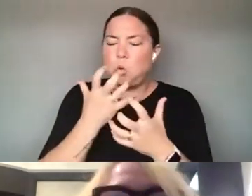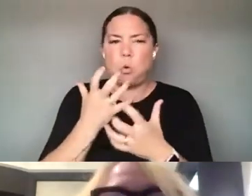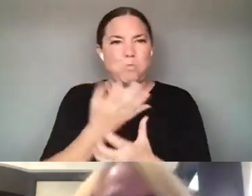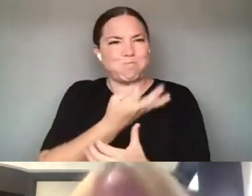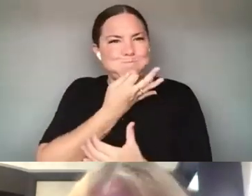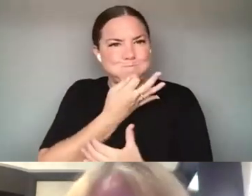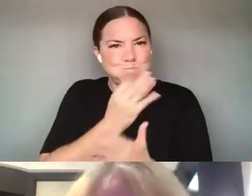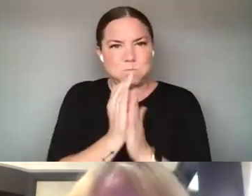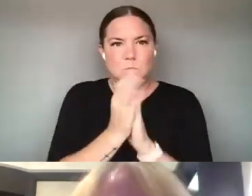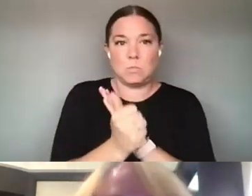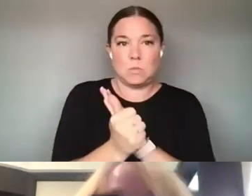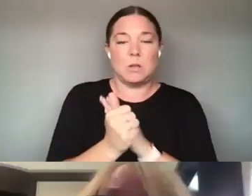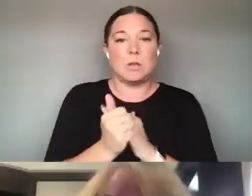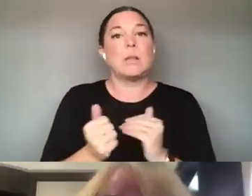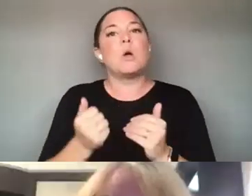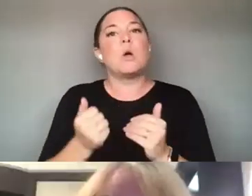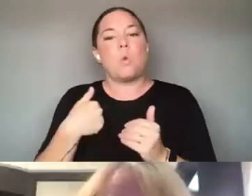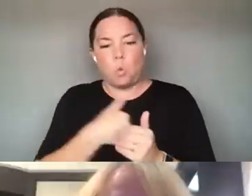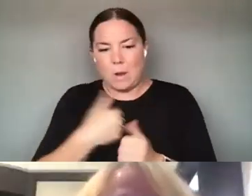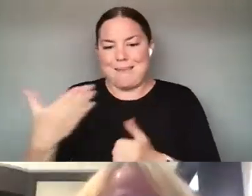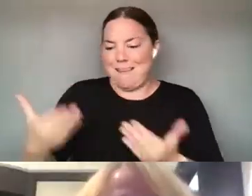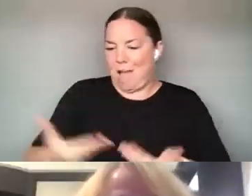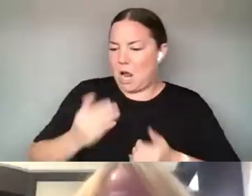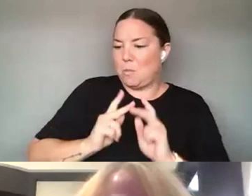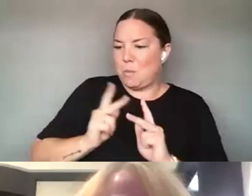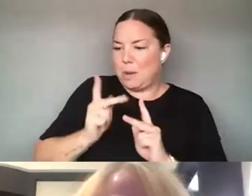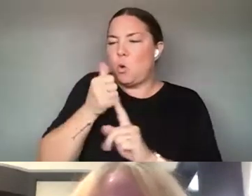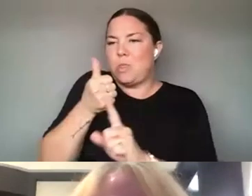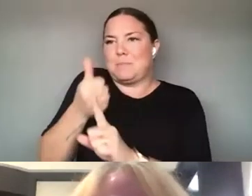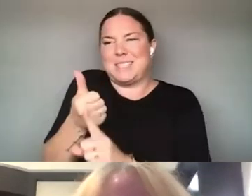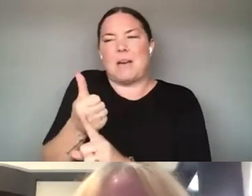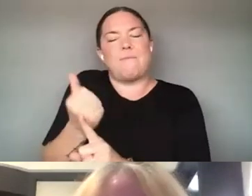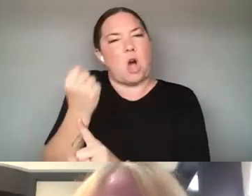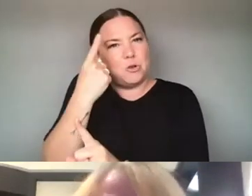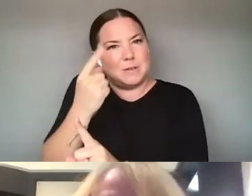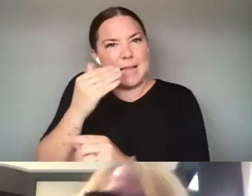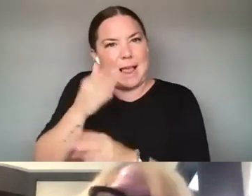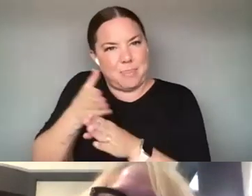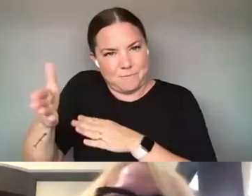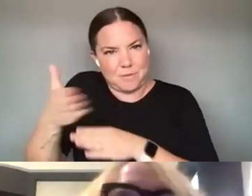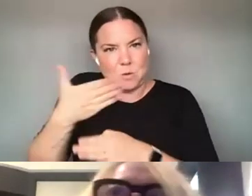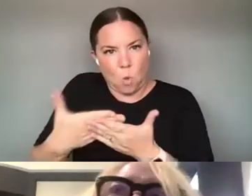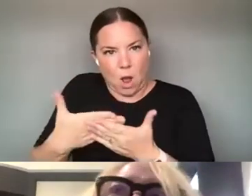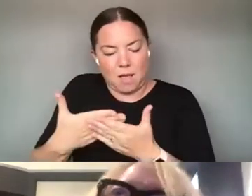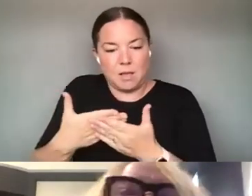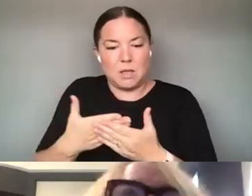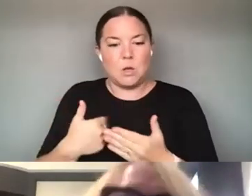WHO DID UNDERSTAND THE FIELD. SO WE CALLED IT EMERGING FIELDS AND YOU KNOW I THINK WE DID IN